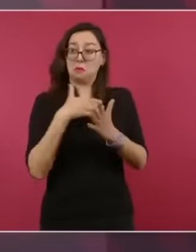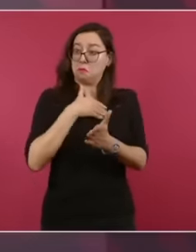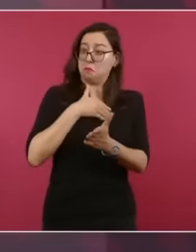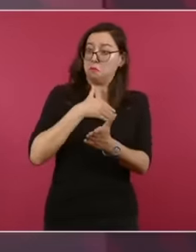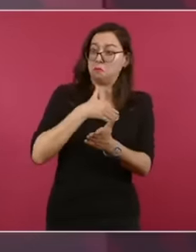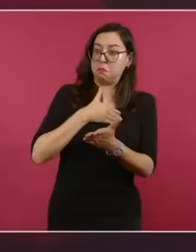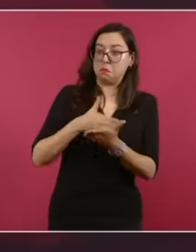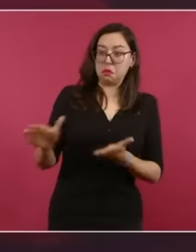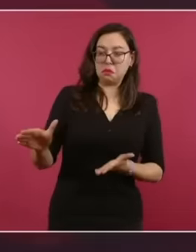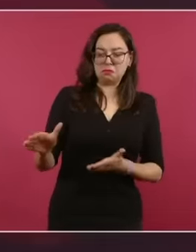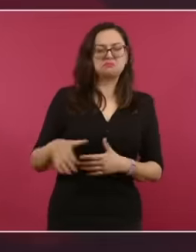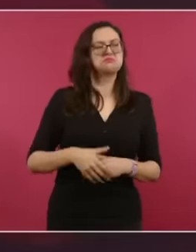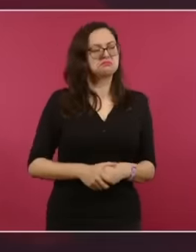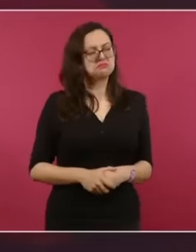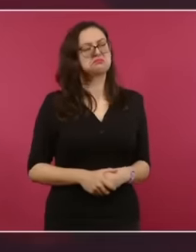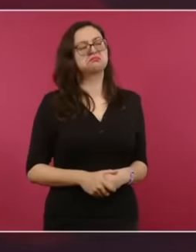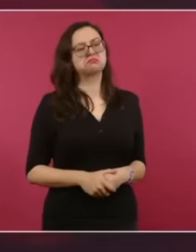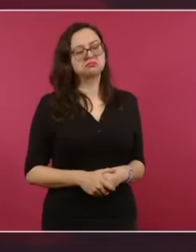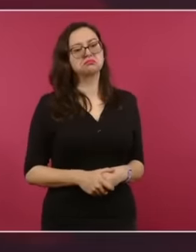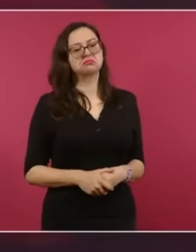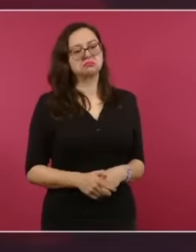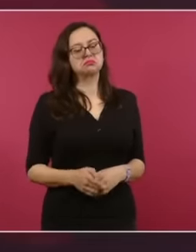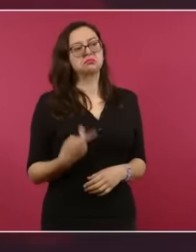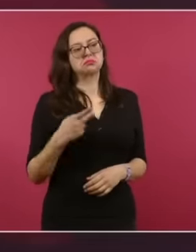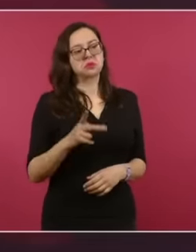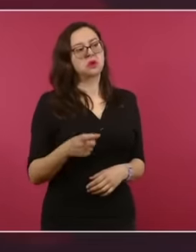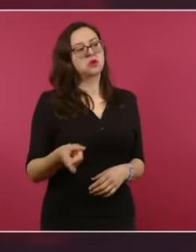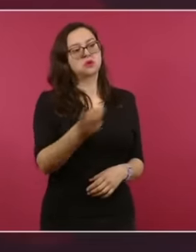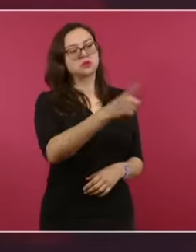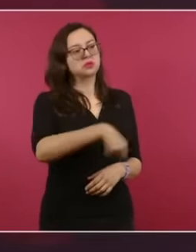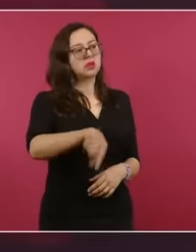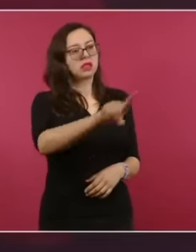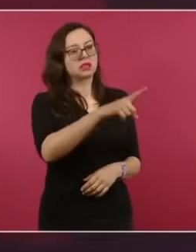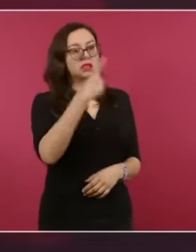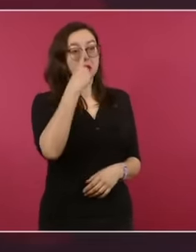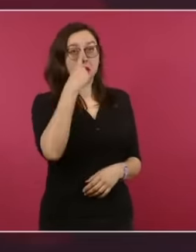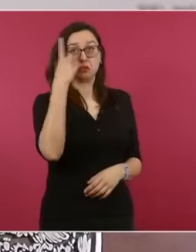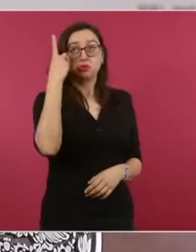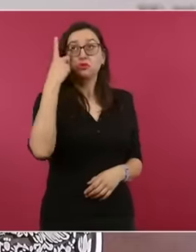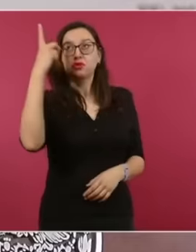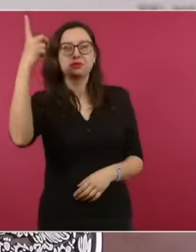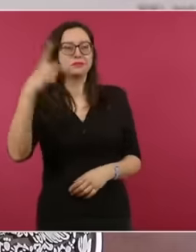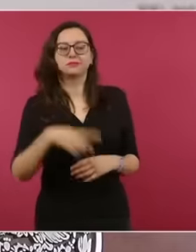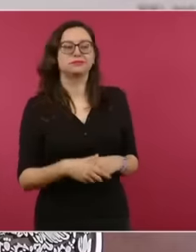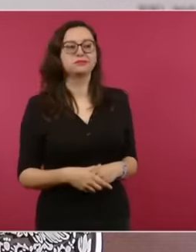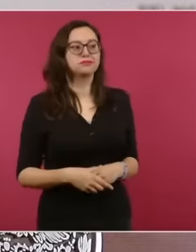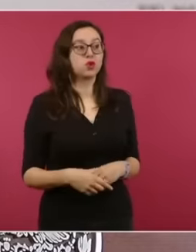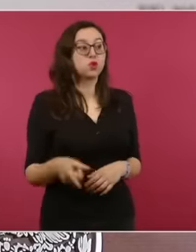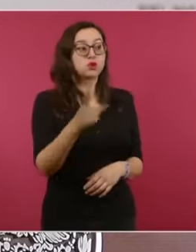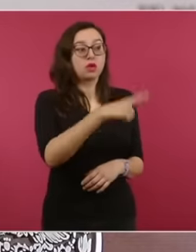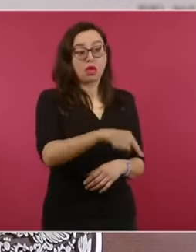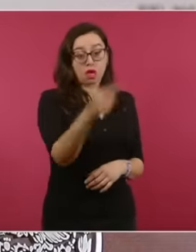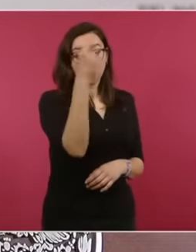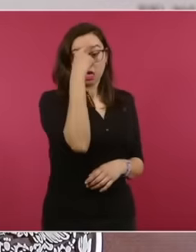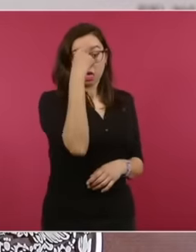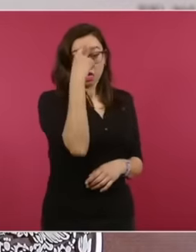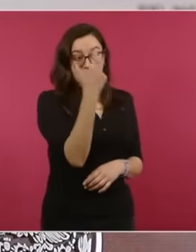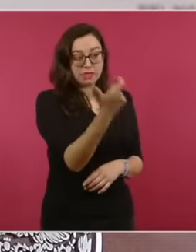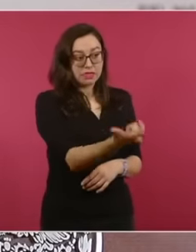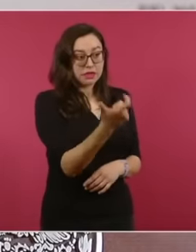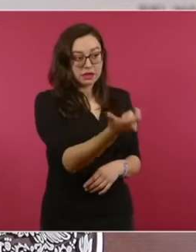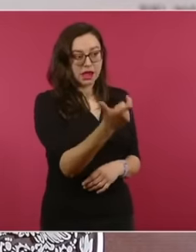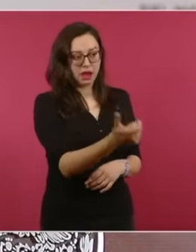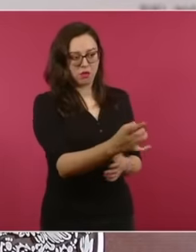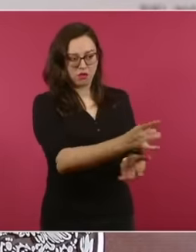the only thing they were interested in was the money that their God It was money and